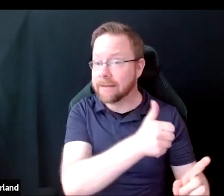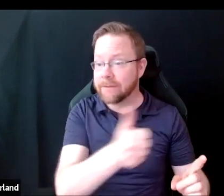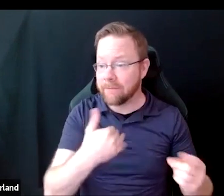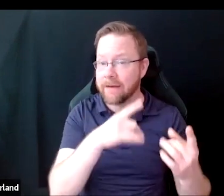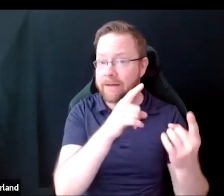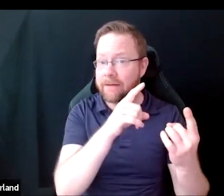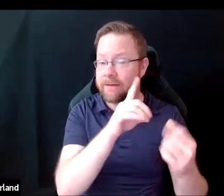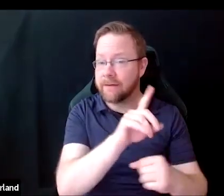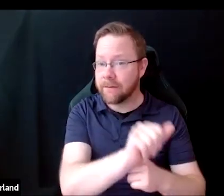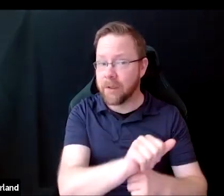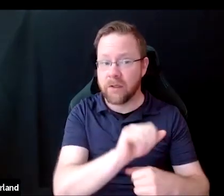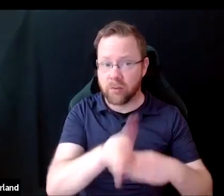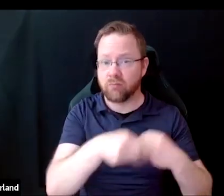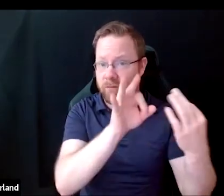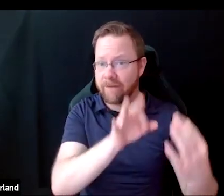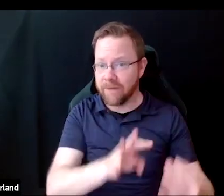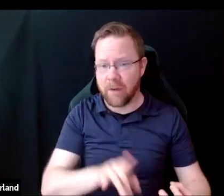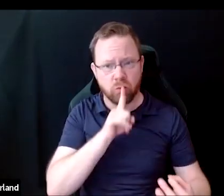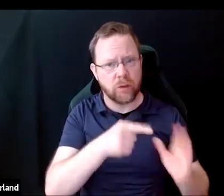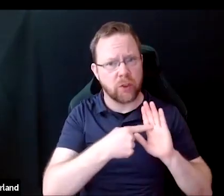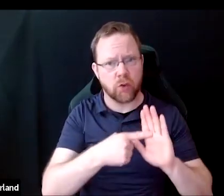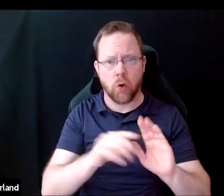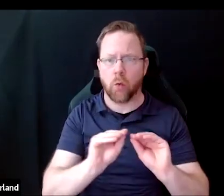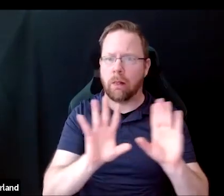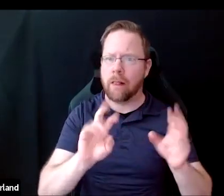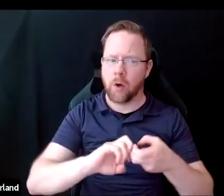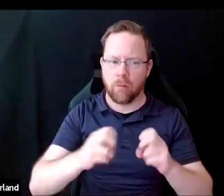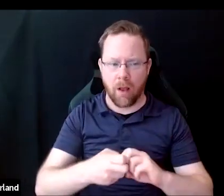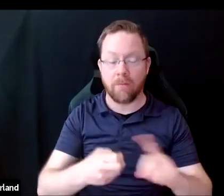This anecdote here is from one of my co-authors.